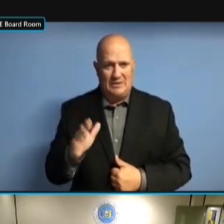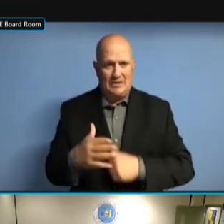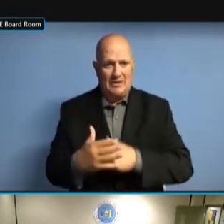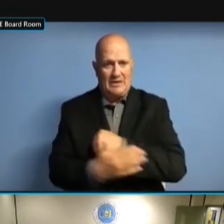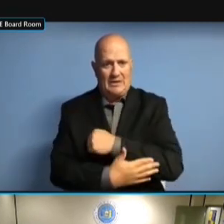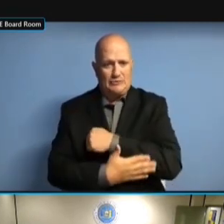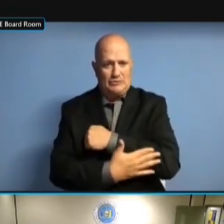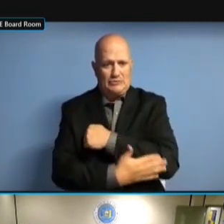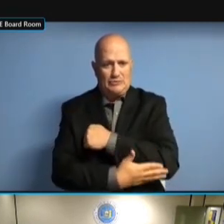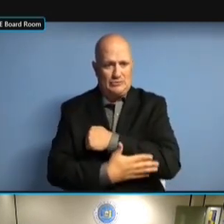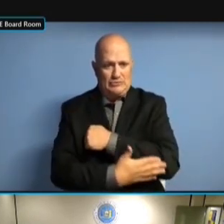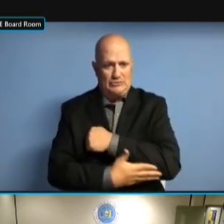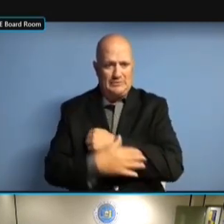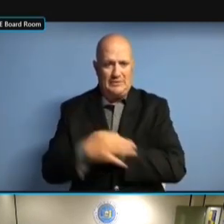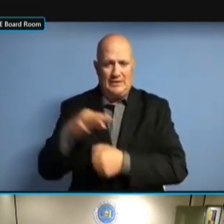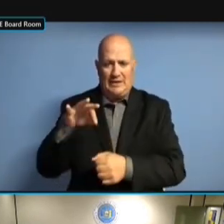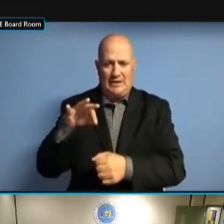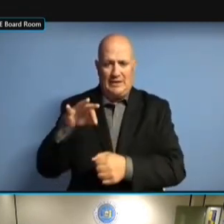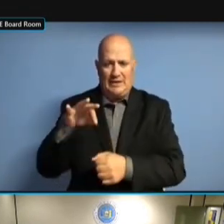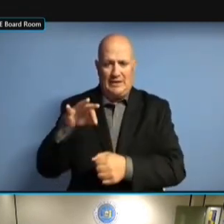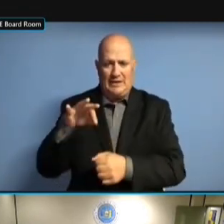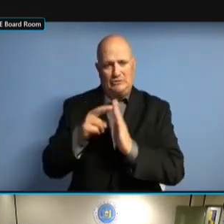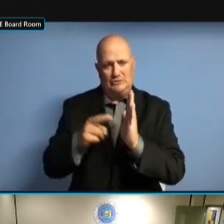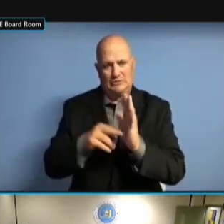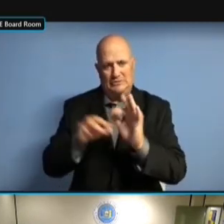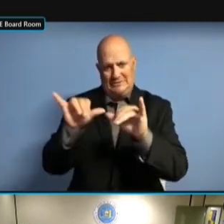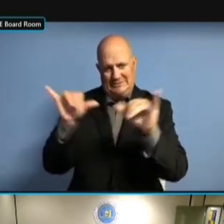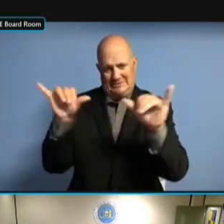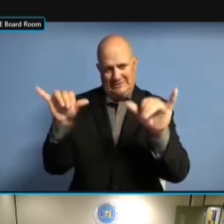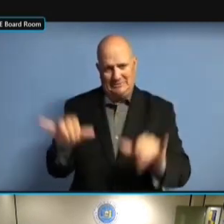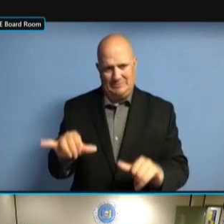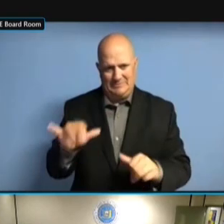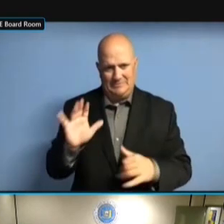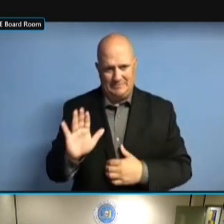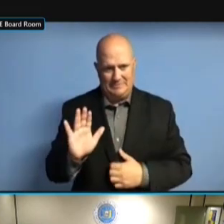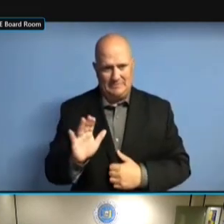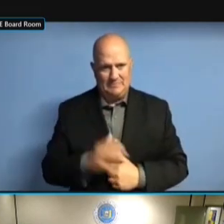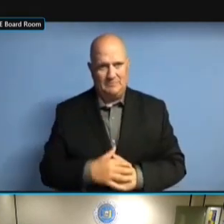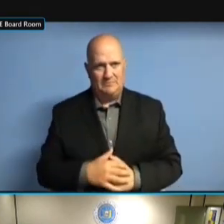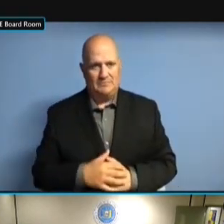TOM AND BRENDAN, YOU WANT TO GO THROUGH TOM AND BRENDAN, YOU WANT TO GO THROUGH THIS? THROUGH THIS? THROUGH THIS? >> THROUGH THIS? >> IT'S THROUGH THIS? >> IT'S TO THROUGH THIS? >> IT'S TO APPROVE THROUGH THIS? >> IT'S TO APPROVE ANY THROUGH THIS? >> IT'S TO APPROVE ANY COUNTY IT'S TO APPROVE ANY COUNTY IT'S TO APPROVE ANY COUNTY VOTER IT'S TO APPROVE ANY COUNTY VOTER REGISTRATION IT'S TO APPROVE ANY COUNTY VOTER REGISTRATION SYSTEM IT'S TO APPROVE ANY COUNTY VOTER REGISTRATION SYSTEM BEFORE VOTER REGISTRATION SYSTEM BEFORE VOTER REGISTRATION SYSTEM BEFORE IT VOTER REGISTRATION SYSTEM BEFORE IT CAN VOTER REGISTRATION SYSTEM BEFORE IT CAN [ VOTER REGISTRATION SYSTEM BEFORE IT CAN [ INAUDIBLE VOTER REGISTRATION SYSTEM BEFORE IT CAN